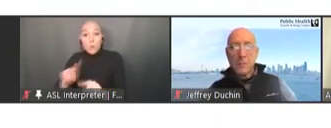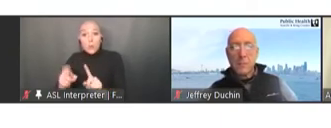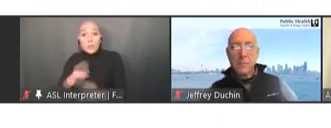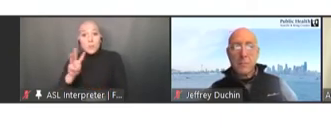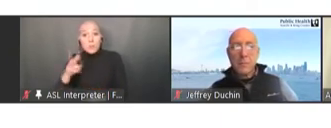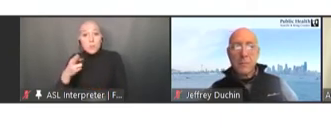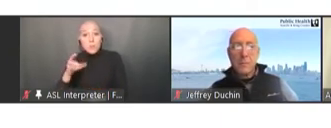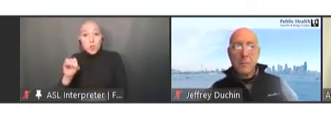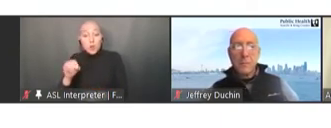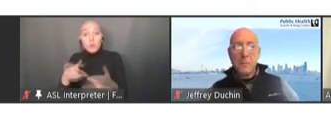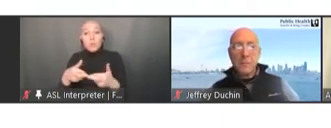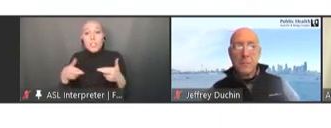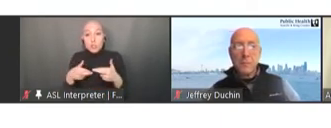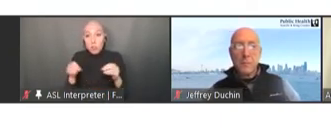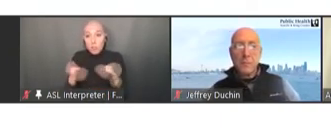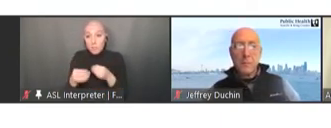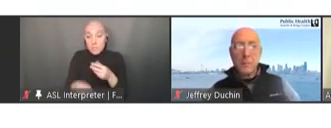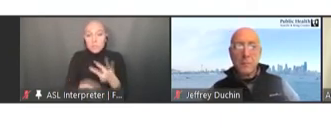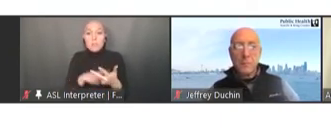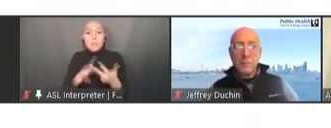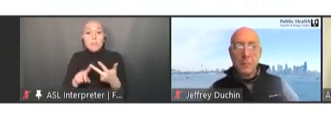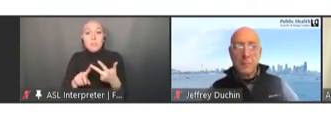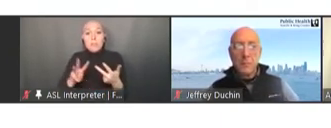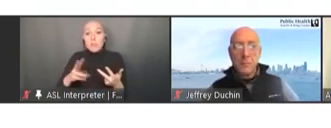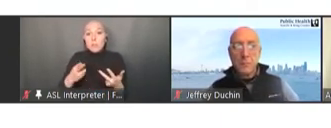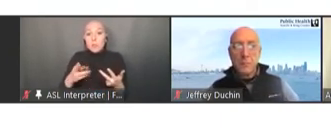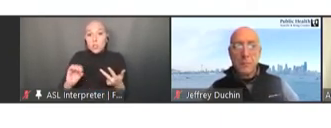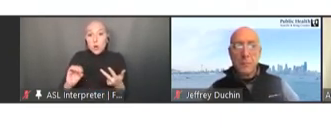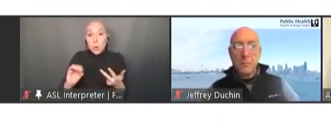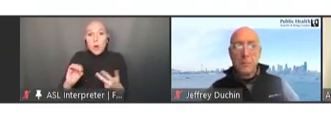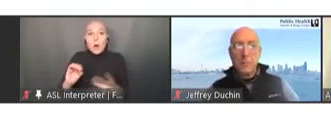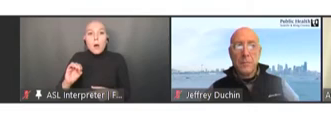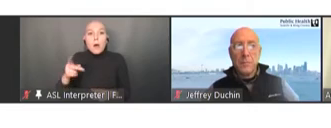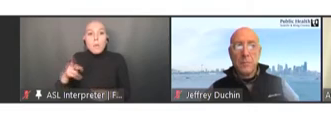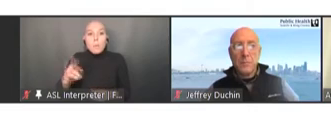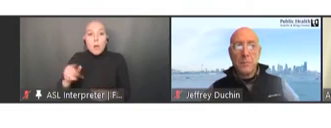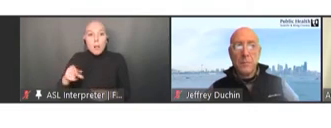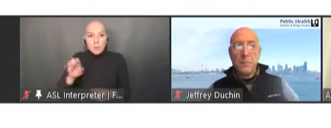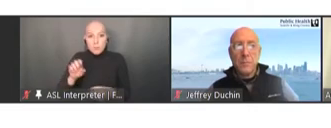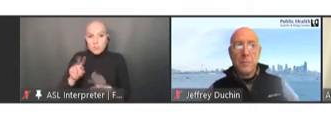and then the WHO-led pulse survey that we administered in 2020. Next slide, please.